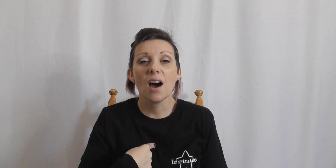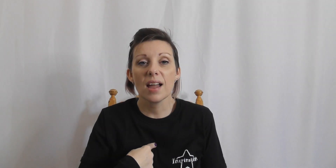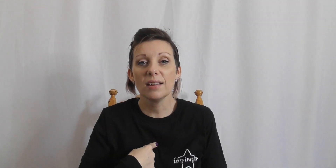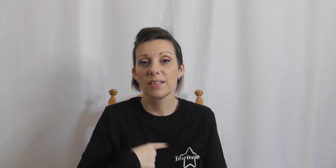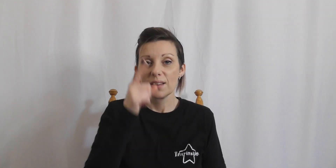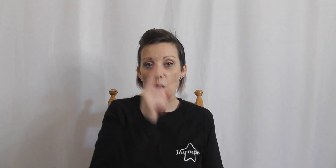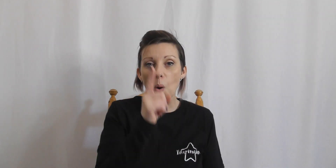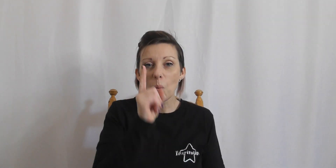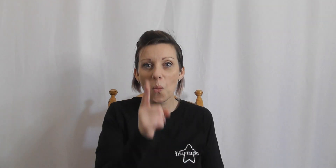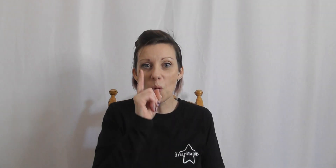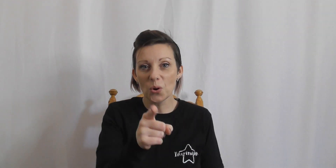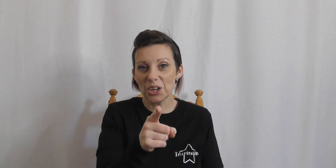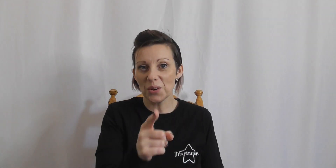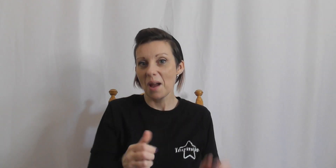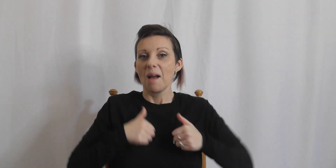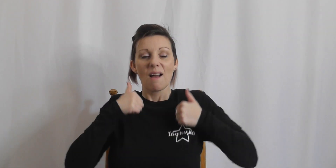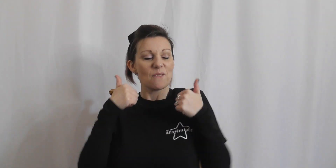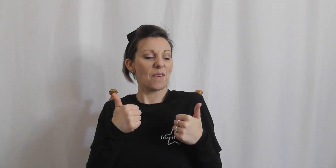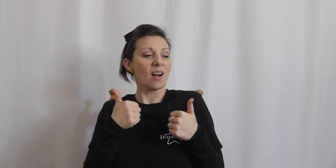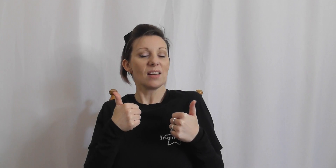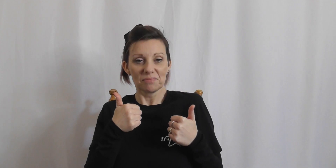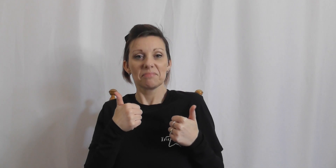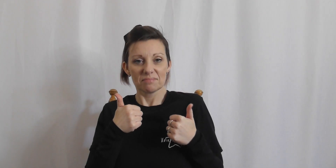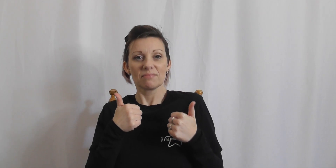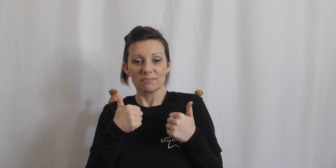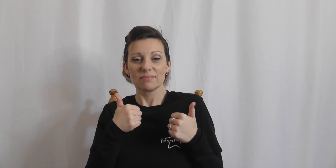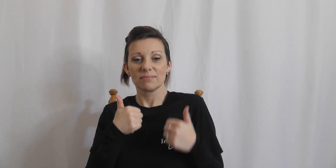I warn you fine